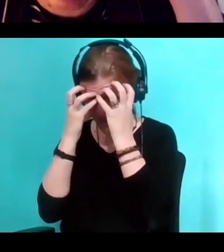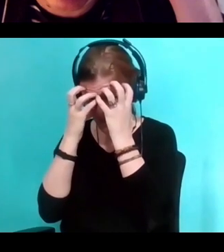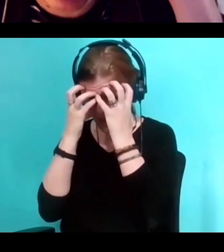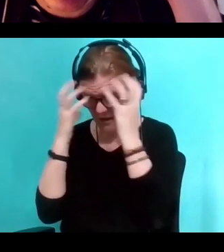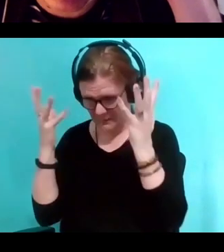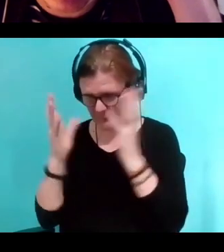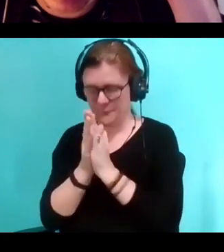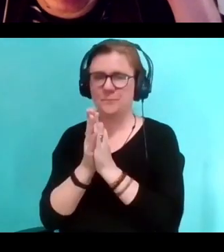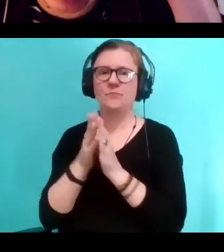Oh God.